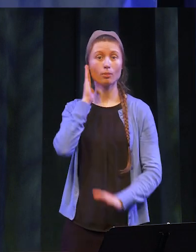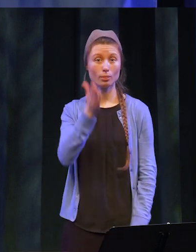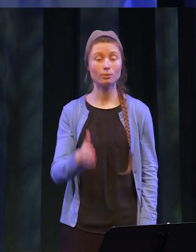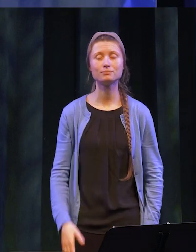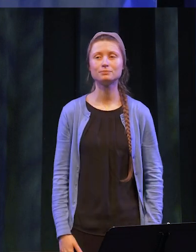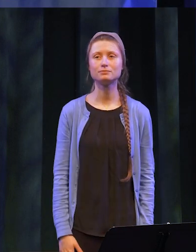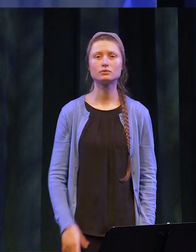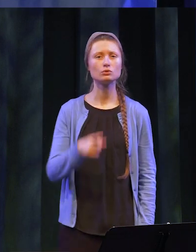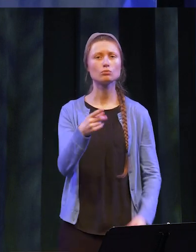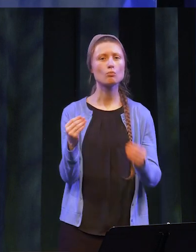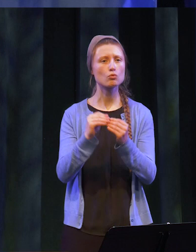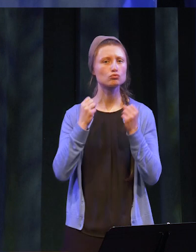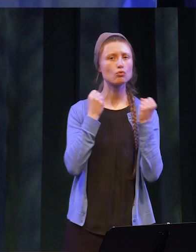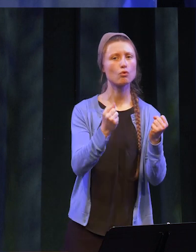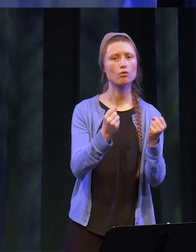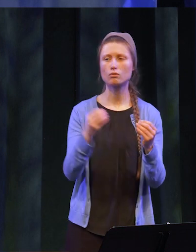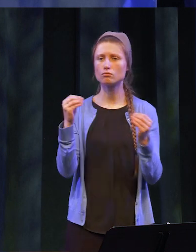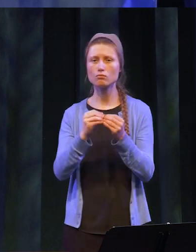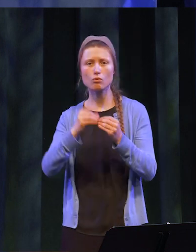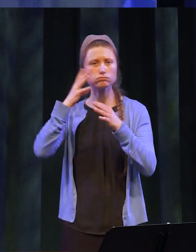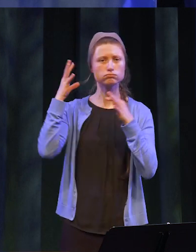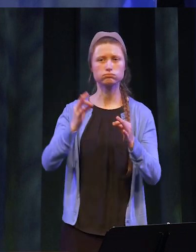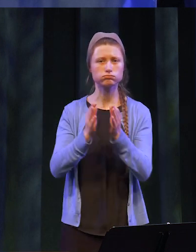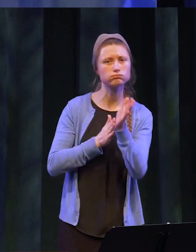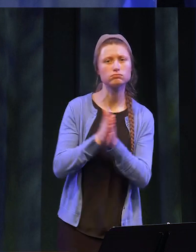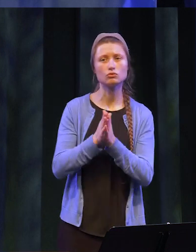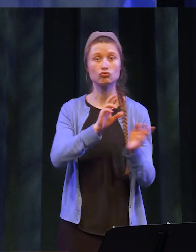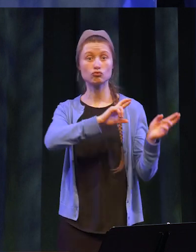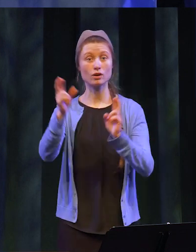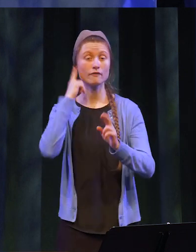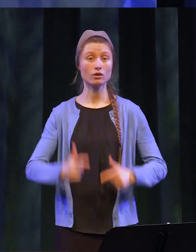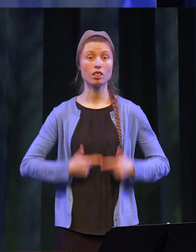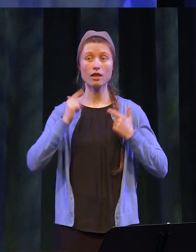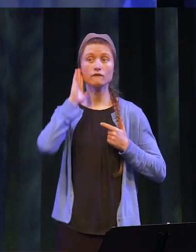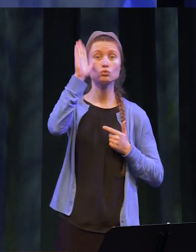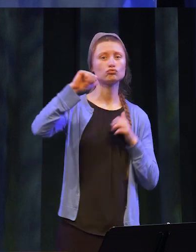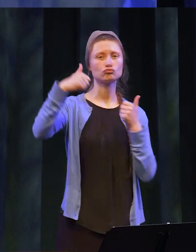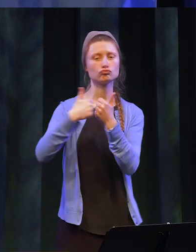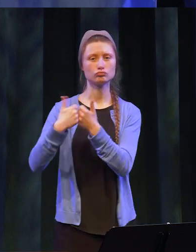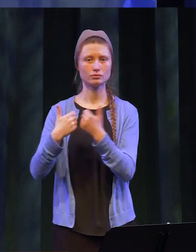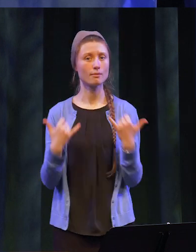You are stronger, more determined, and ready for life’s future challenges. I encourage